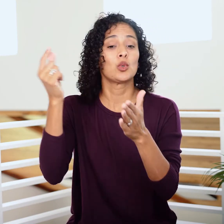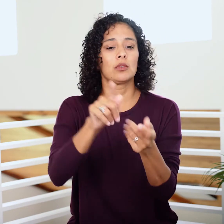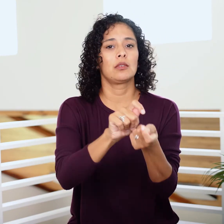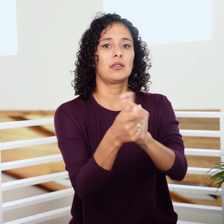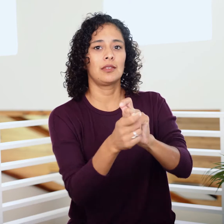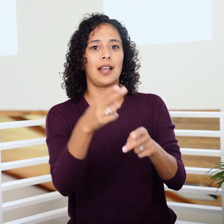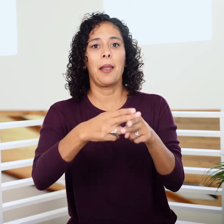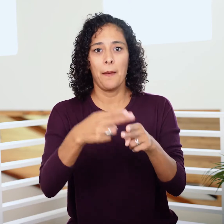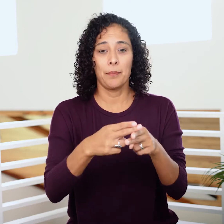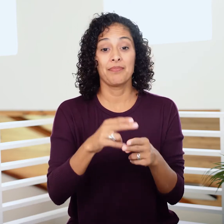for someone’s life, He renames them.